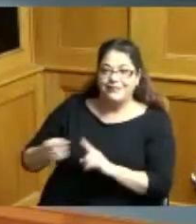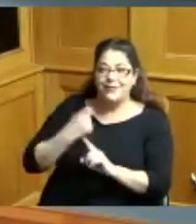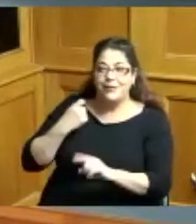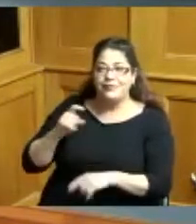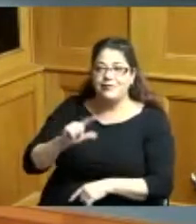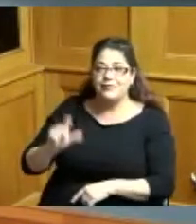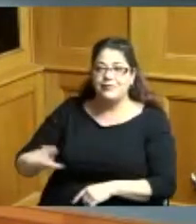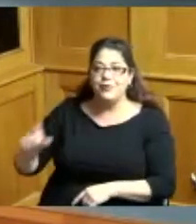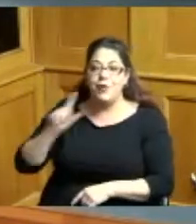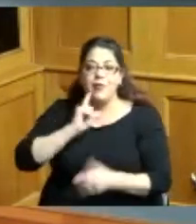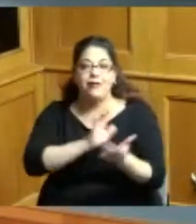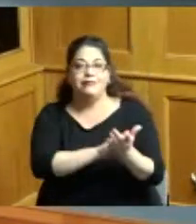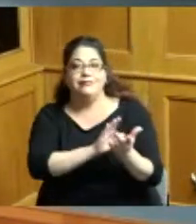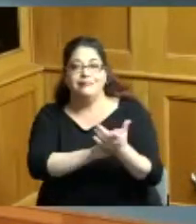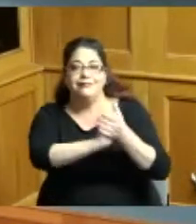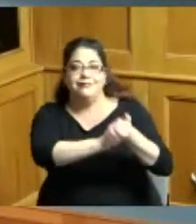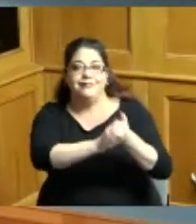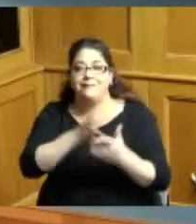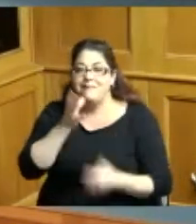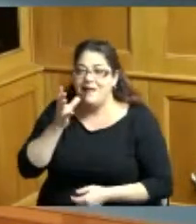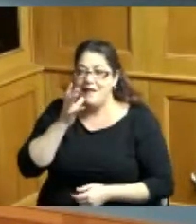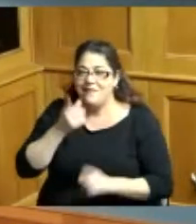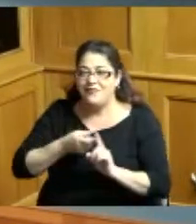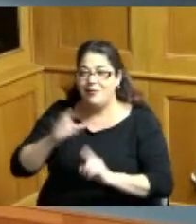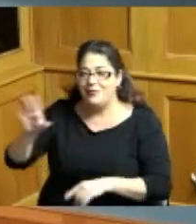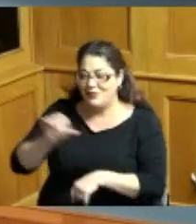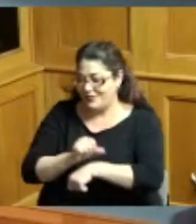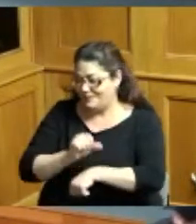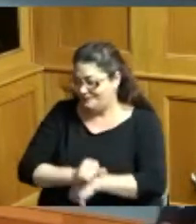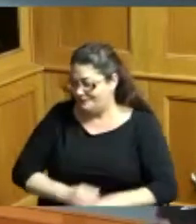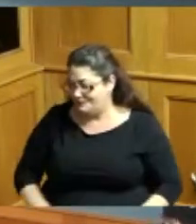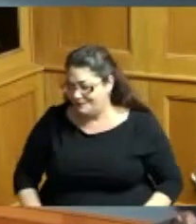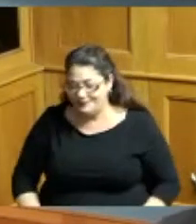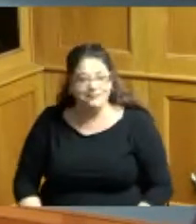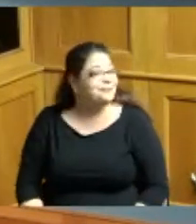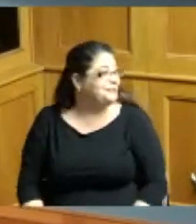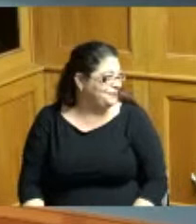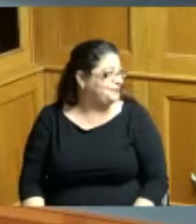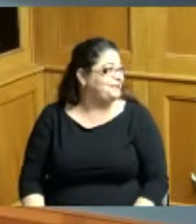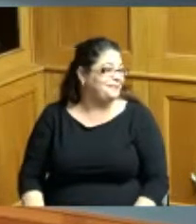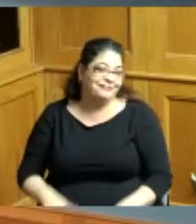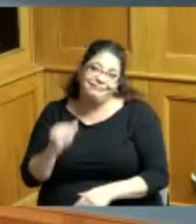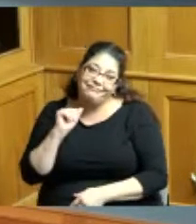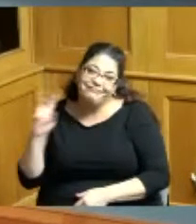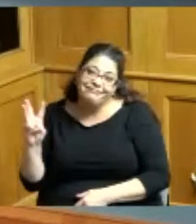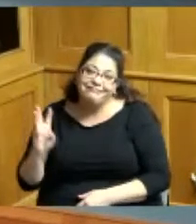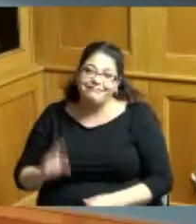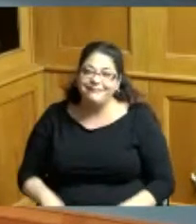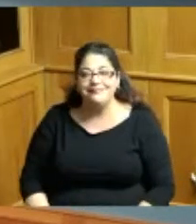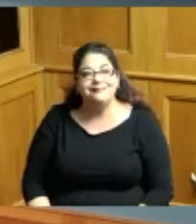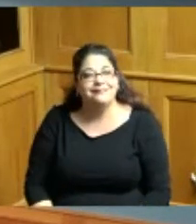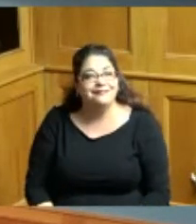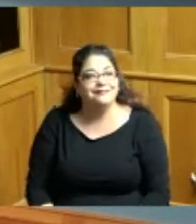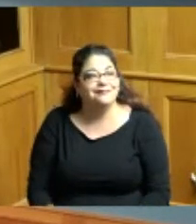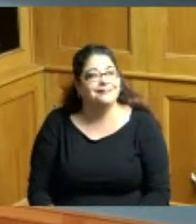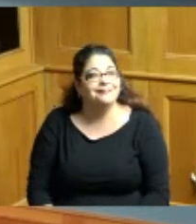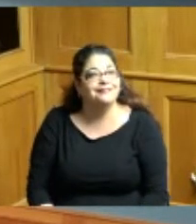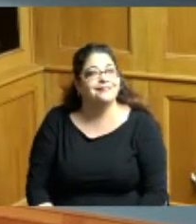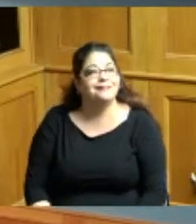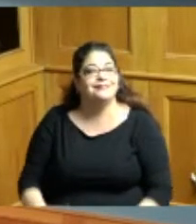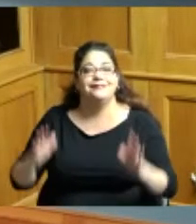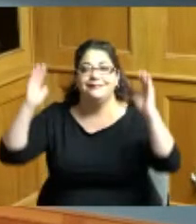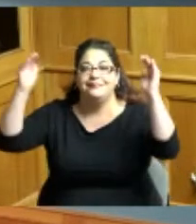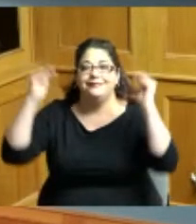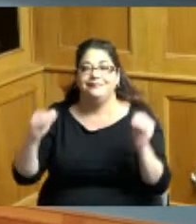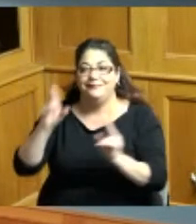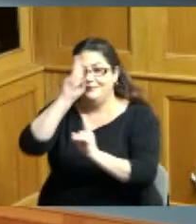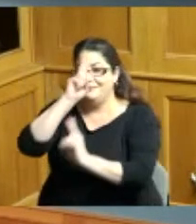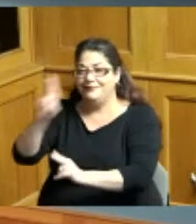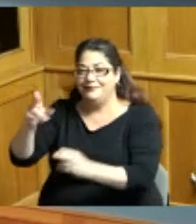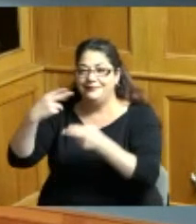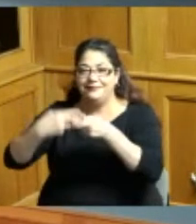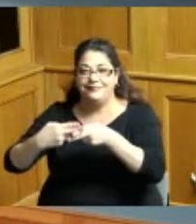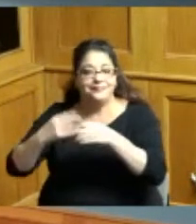his mom it's well deserved so I thought I would say that so so we'll move on to our next honoree